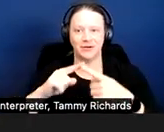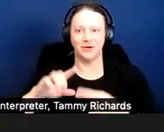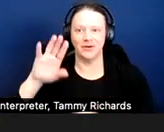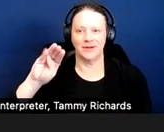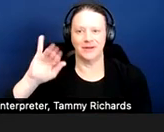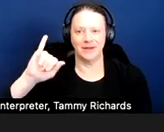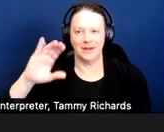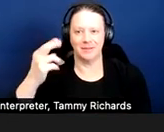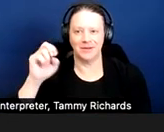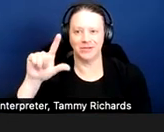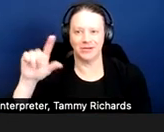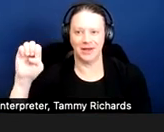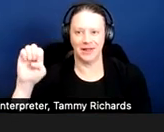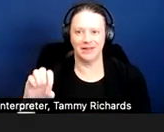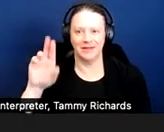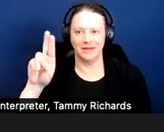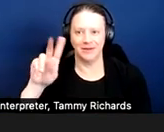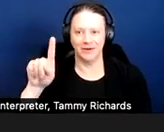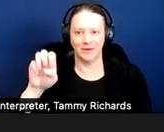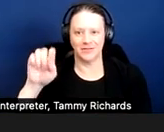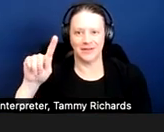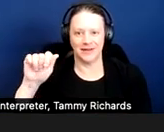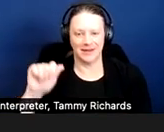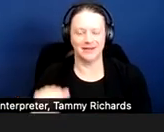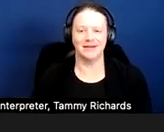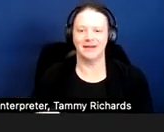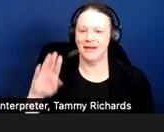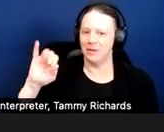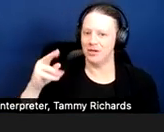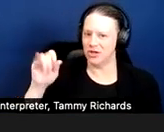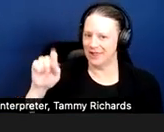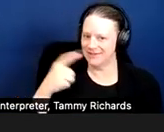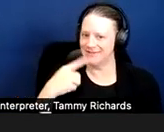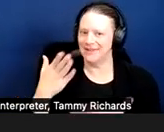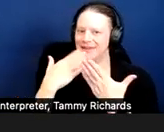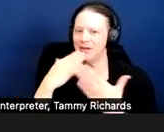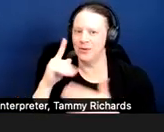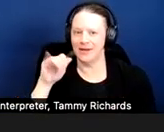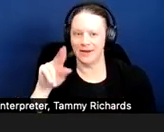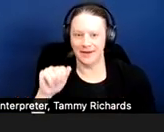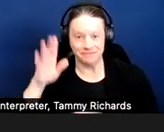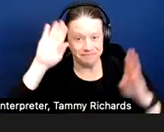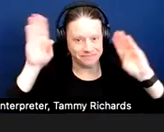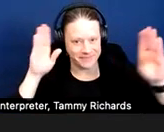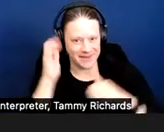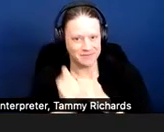Thank you, Tina. Hi, everyone. My name is Michelle Uzeta.